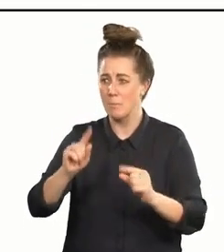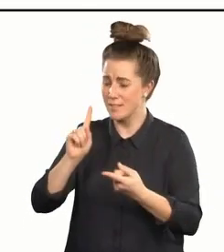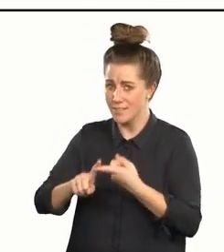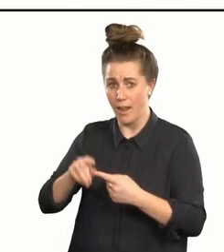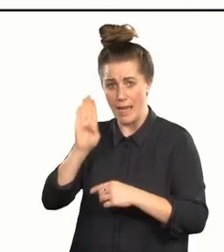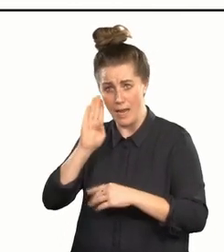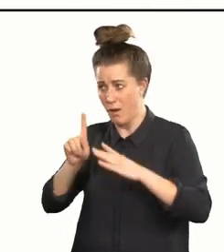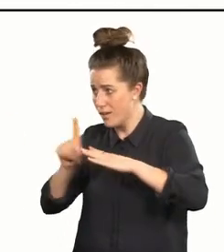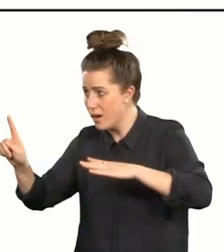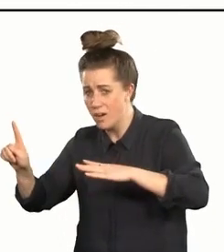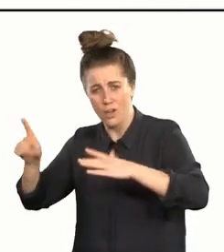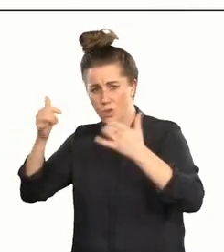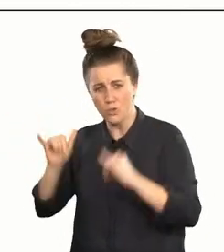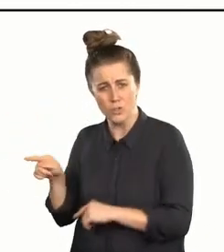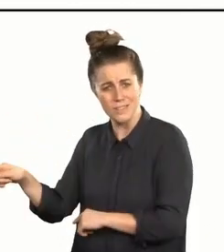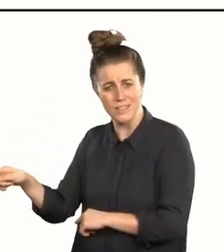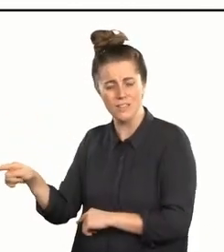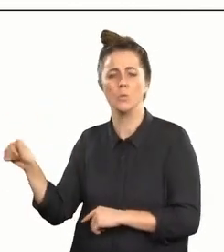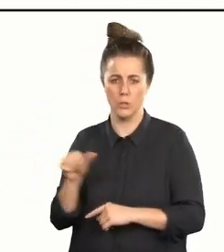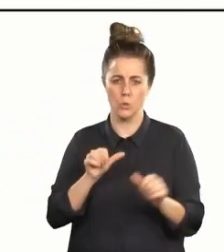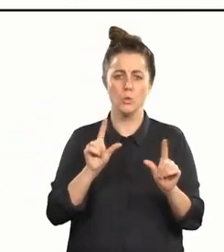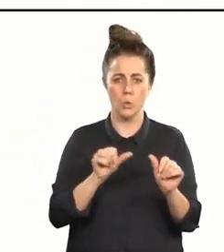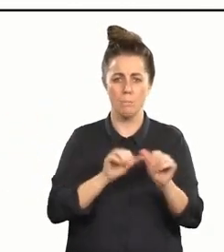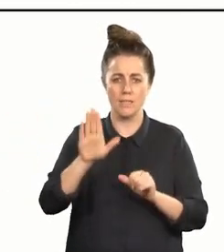of injustice and exclusion, and we should be doing better than this.